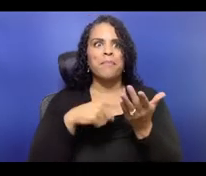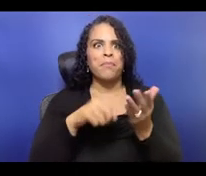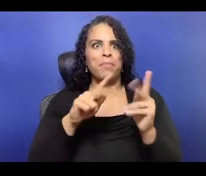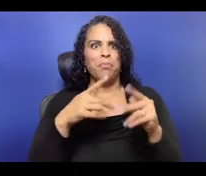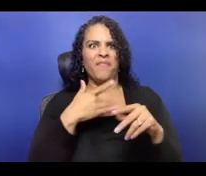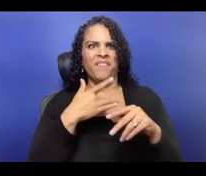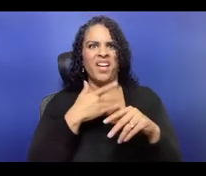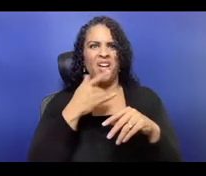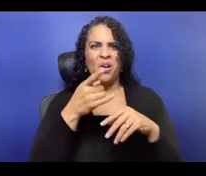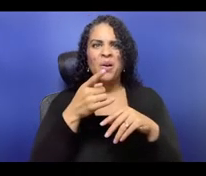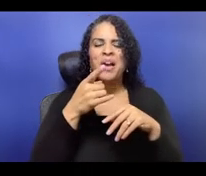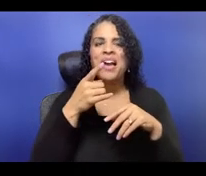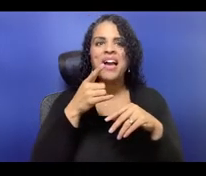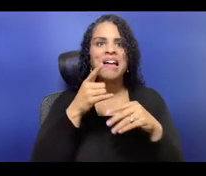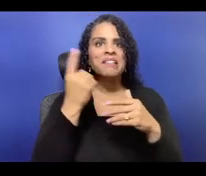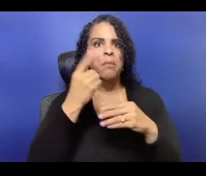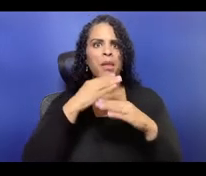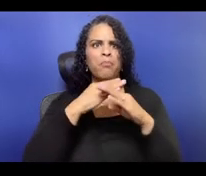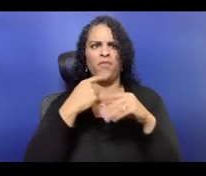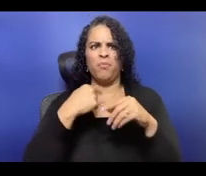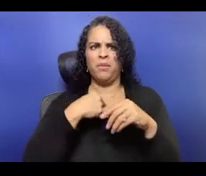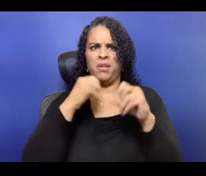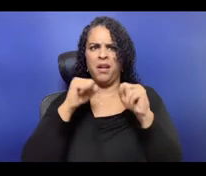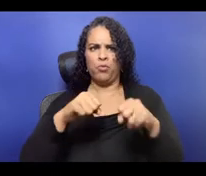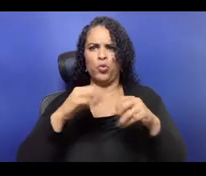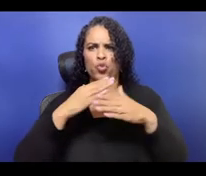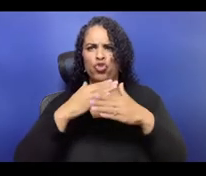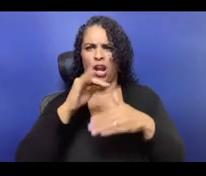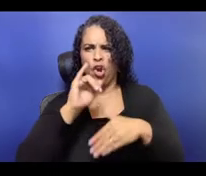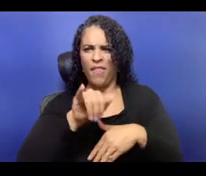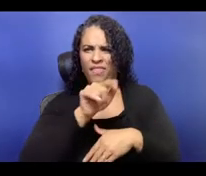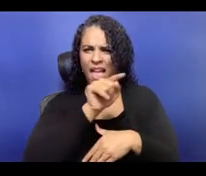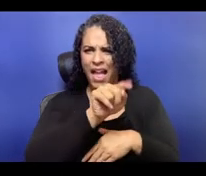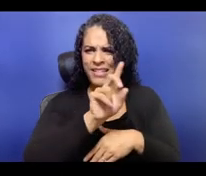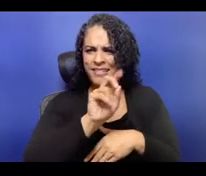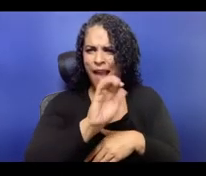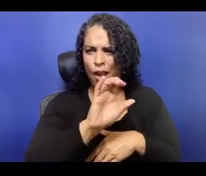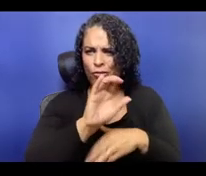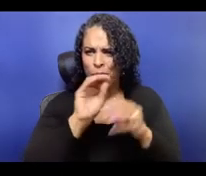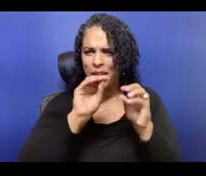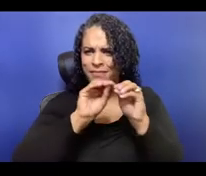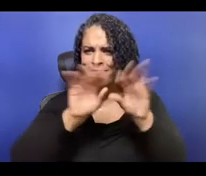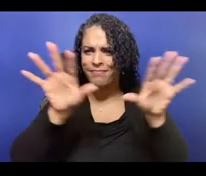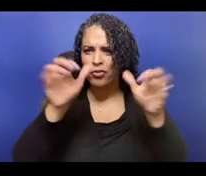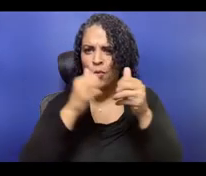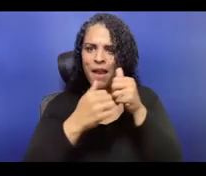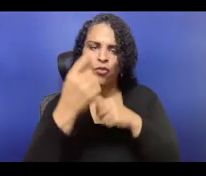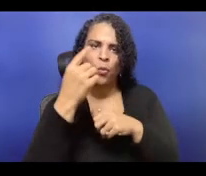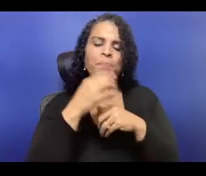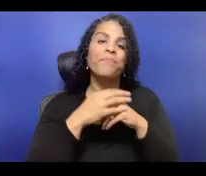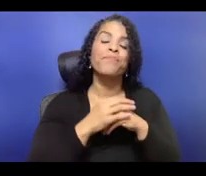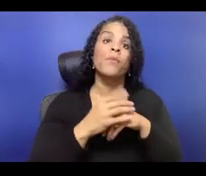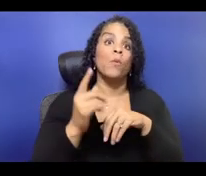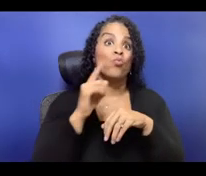I know that I tend to speak very quickly. So yeah, Ronee, why don't you, why don't you kick us off?